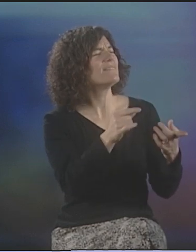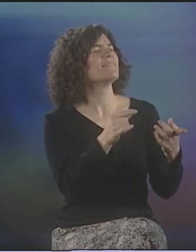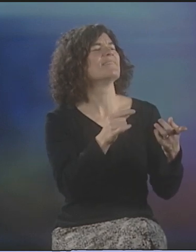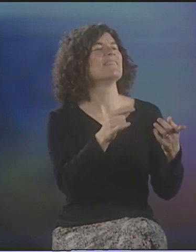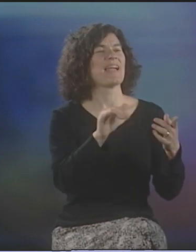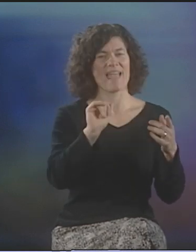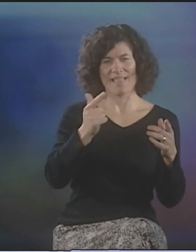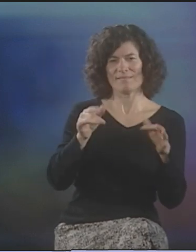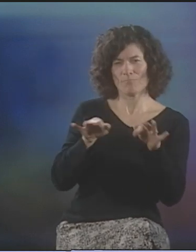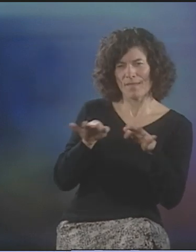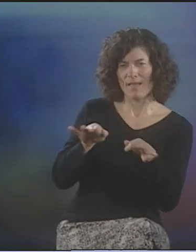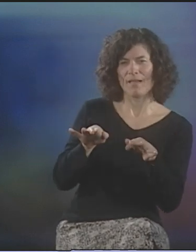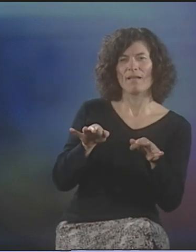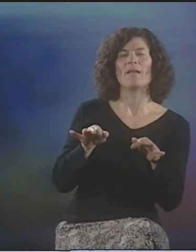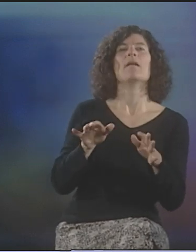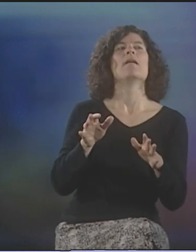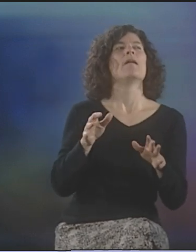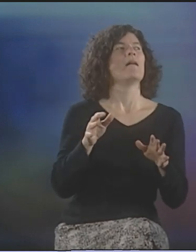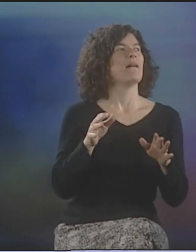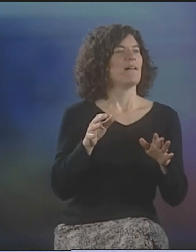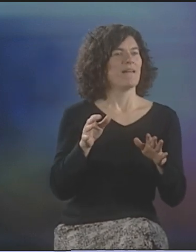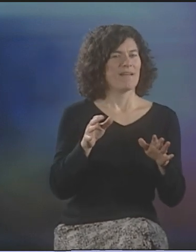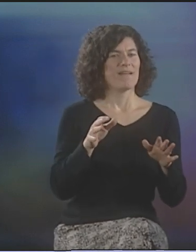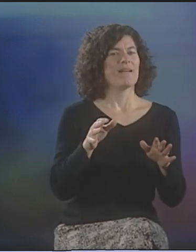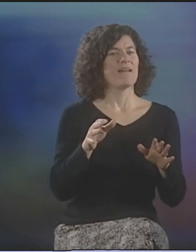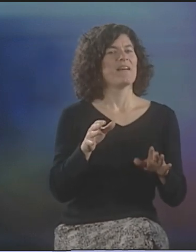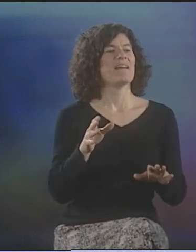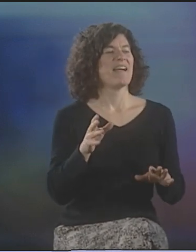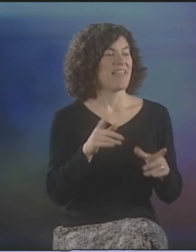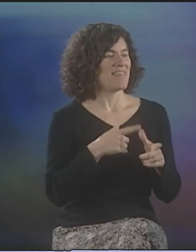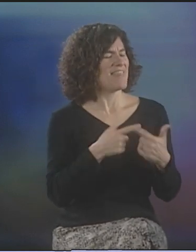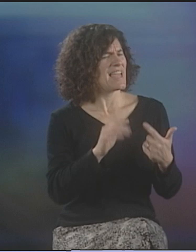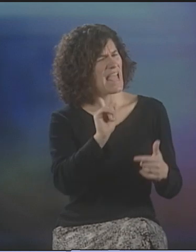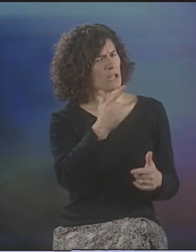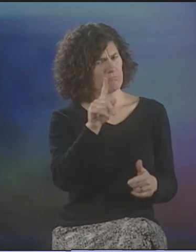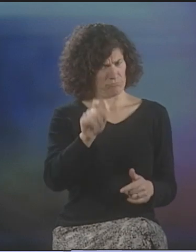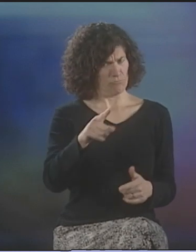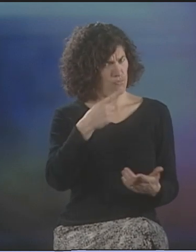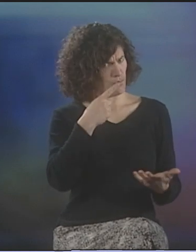"WHY DID YOU PICK THOSE TWO WORDS?" AND GINSBERG EXPLAINED HIS REASONING,